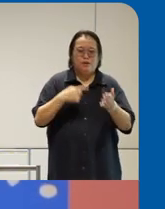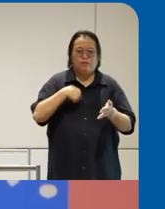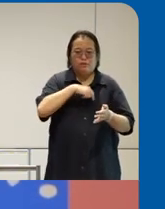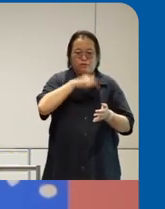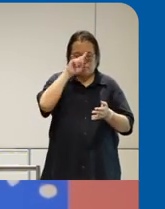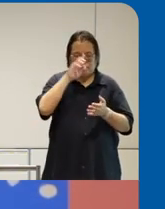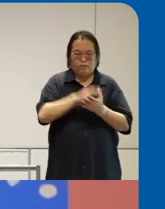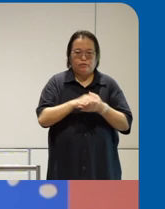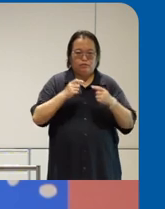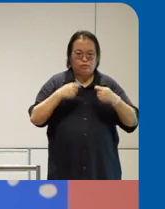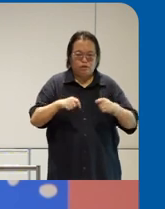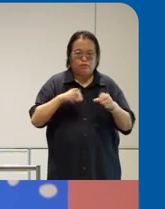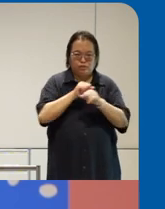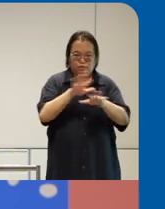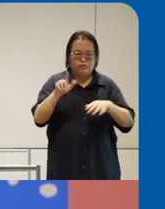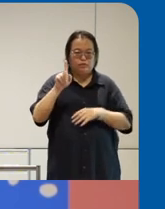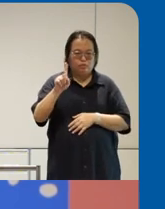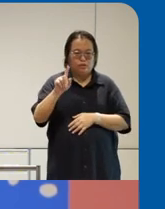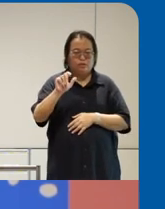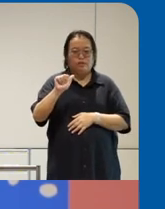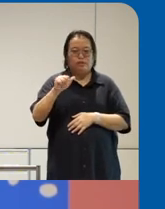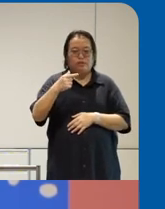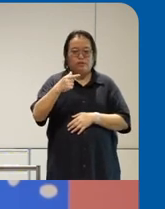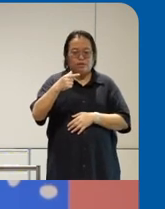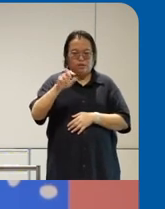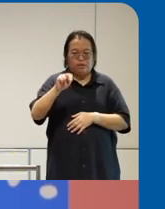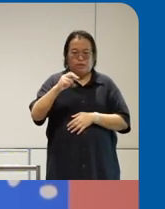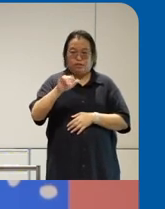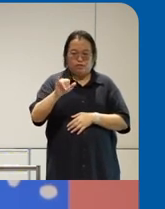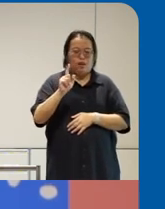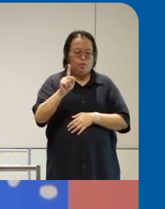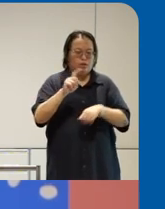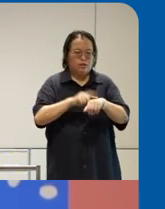we are trying to influence one agency at a Time on how you could make even form feeling a less